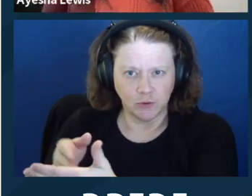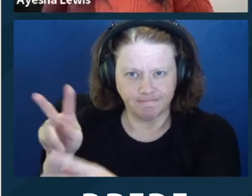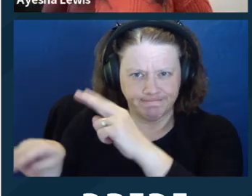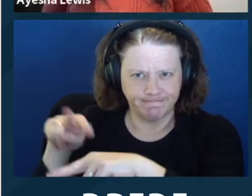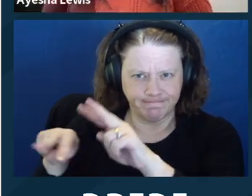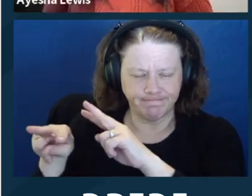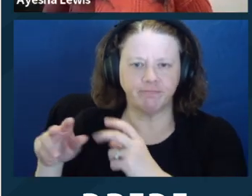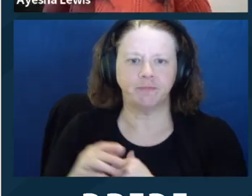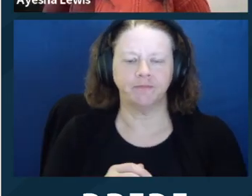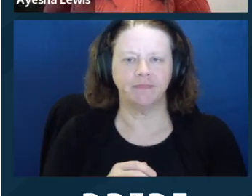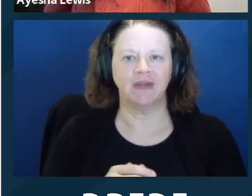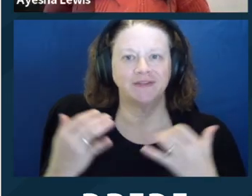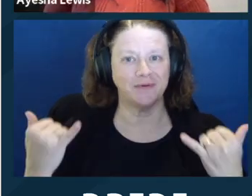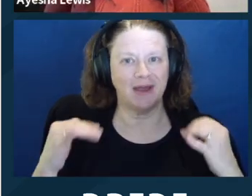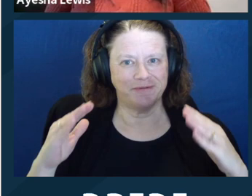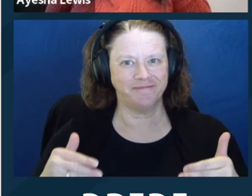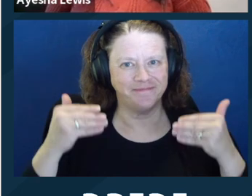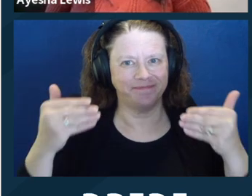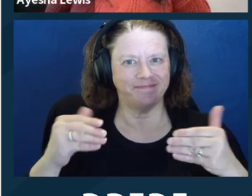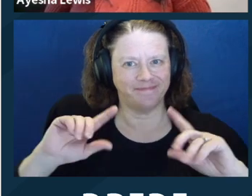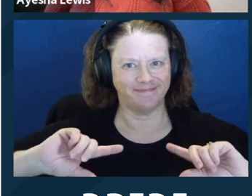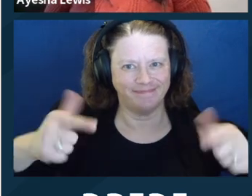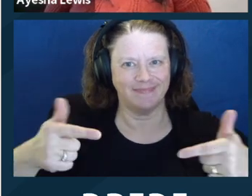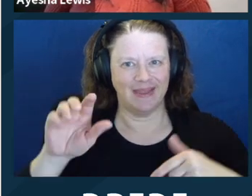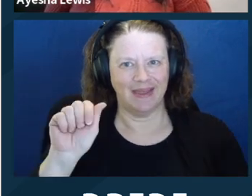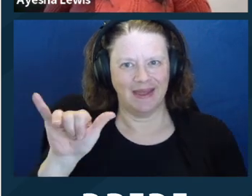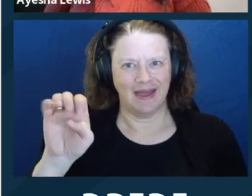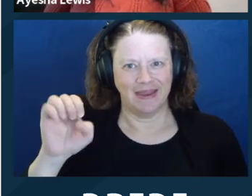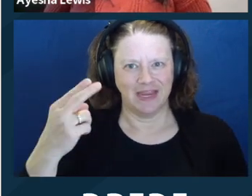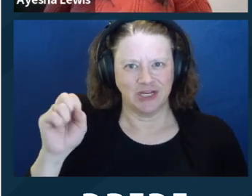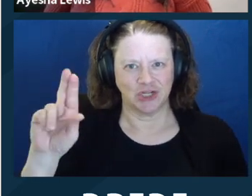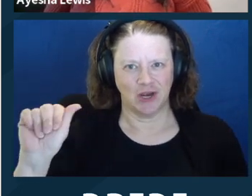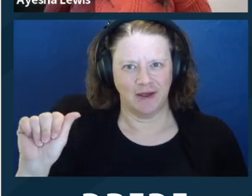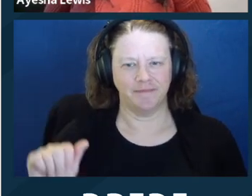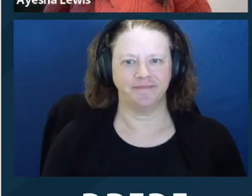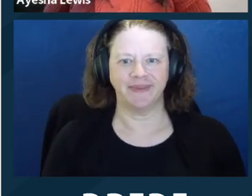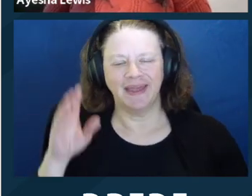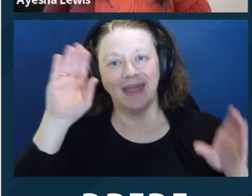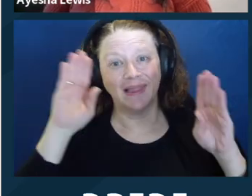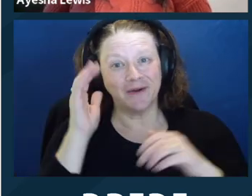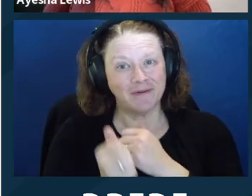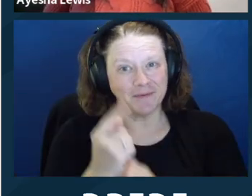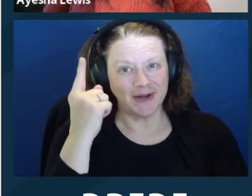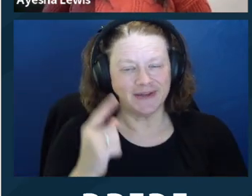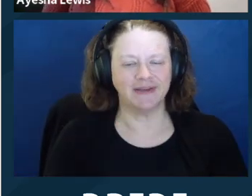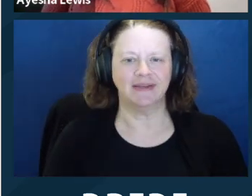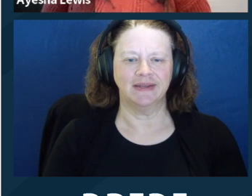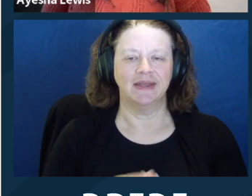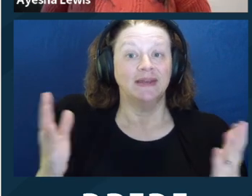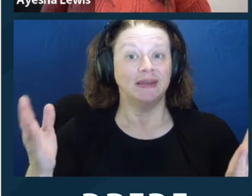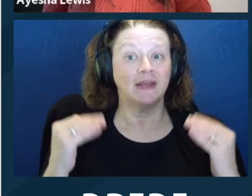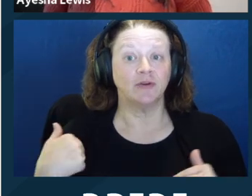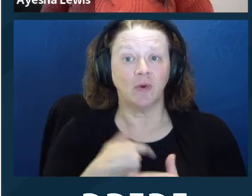going to explore some practical tips and tools for representing clients with disabilities.